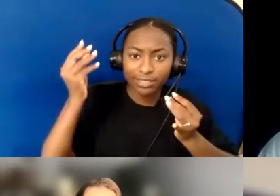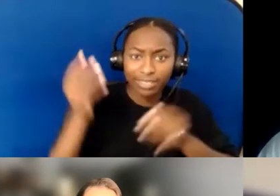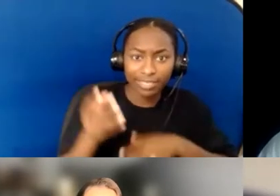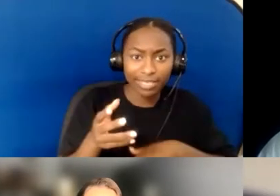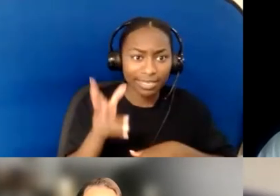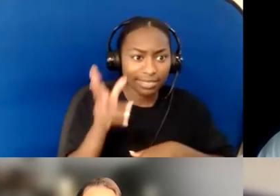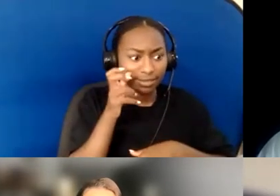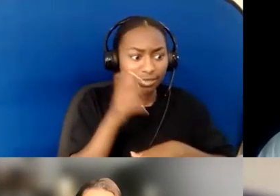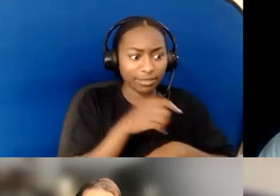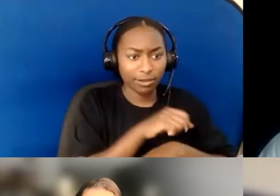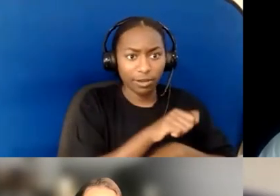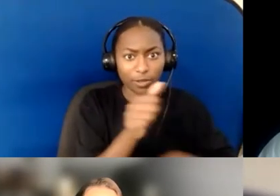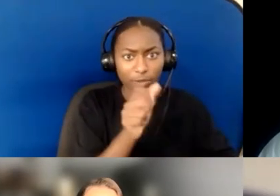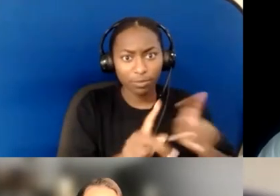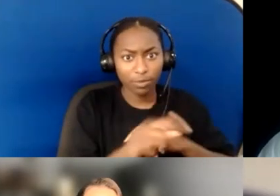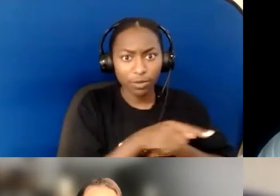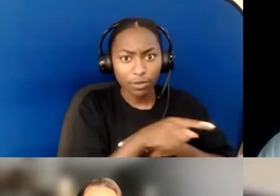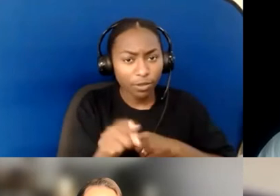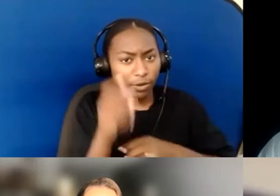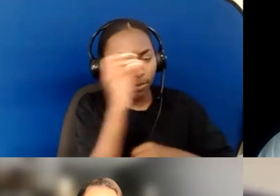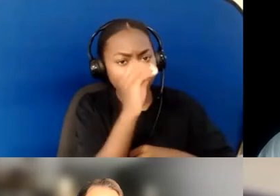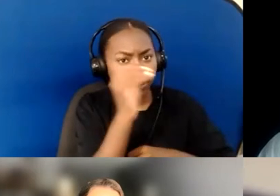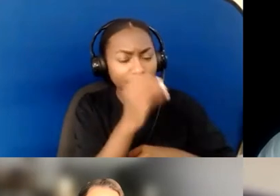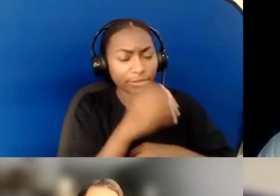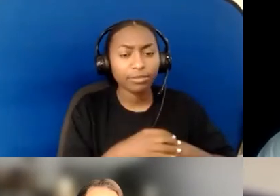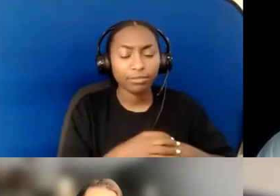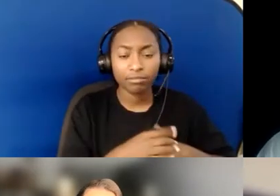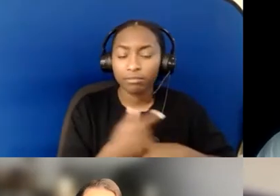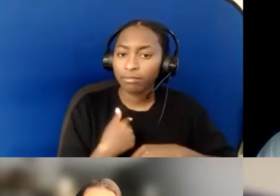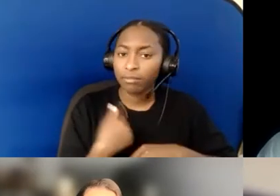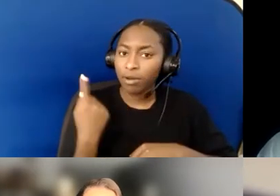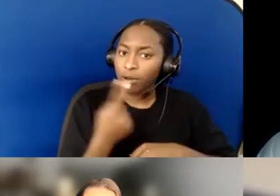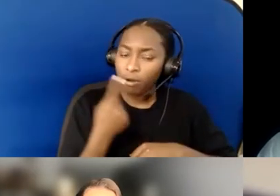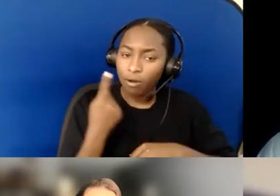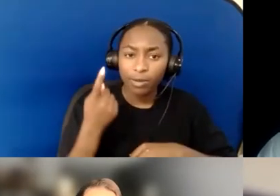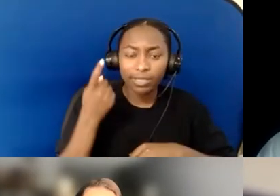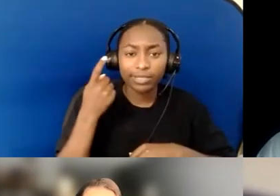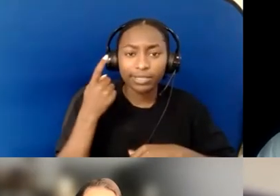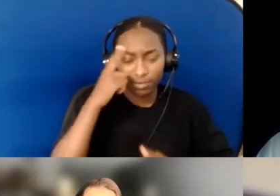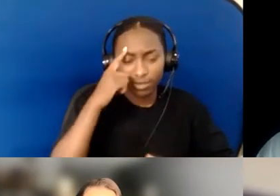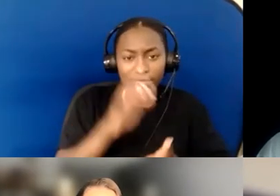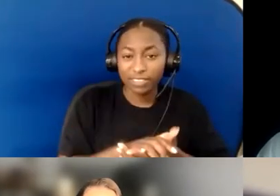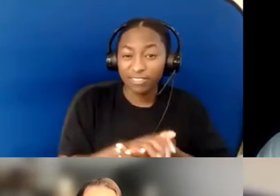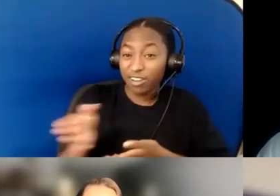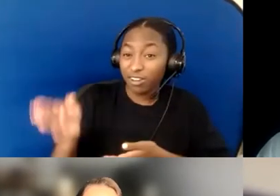I constantly lean on this idea that "God has arranged the parts of the body… just as he wanted them to be."